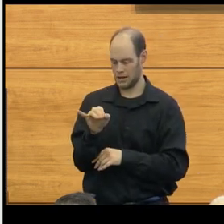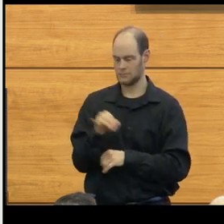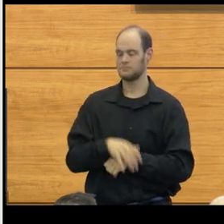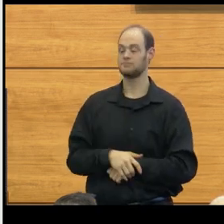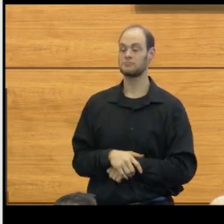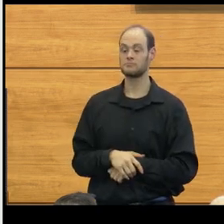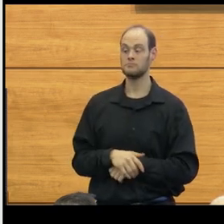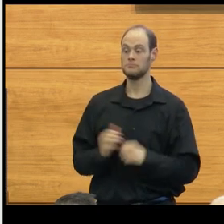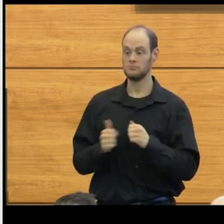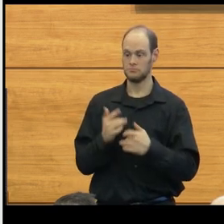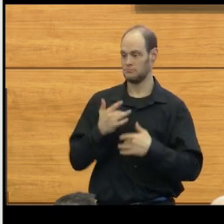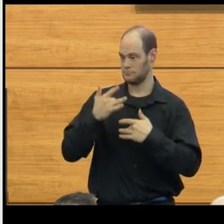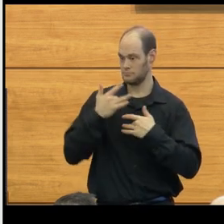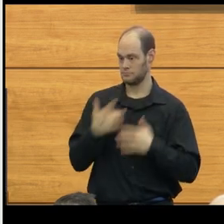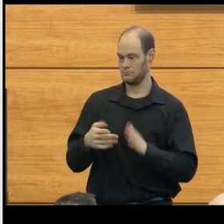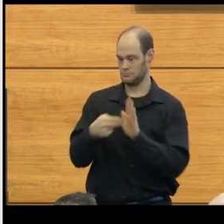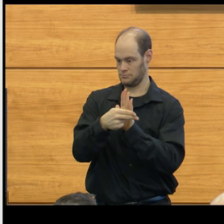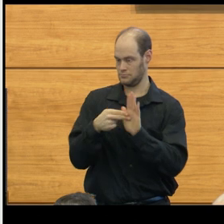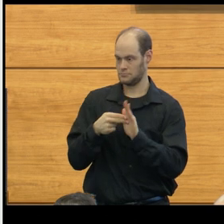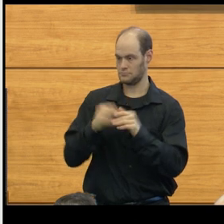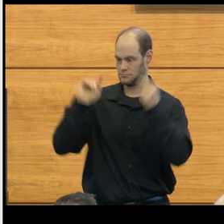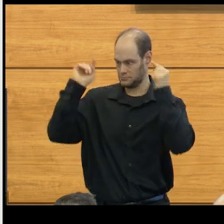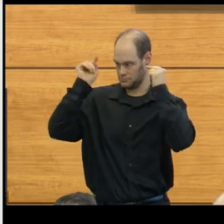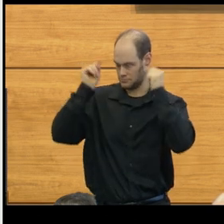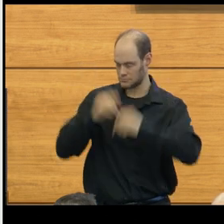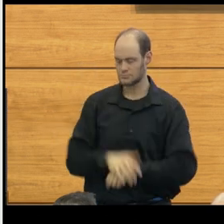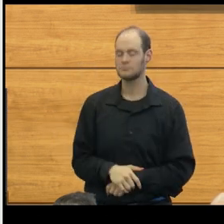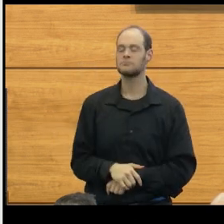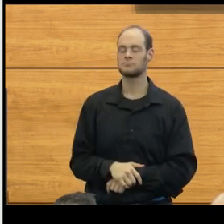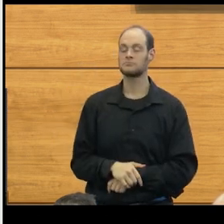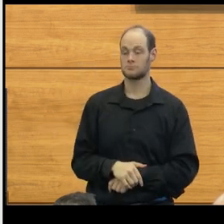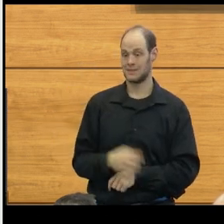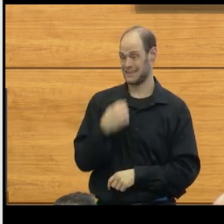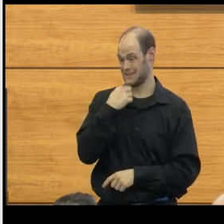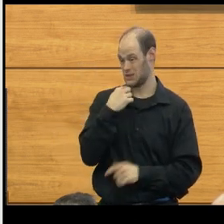And one of the most common symptoms are headaches. And I can tell you right now though,